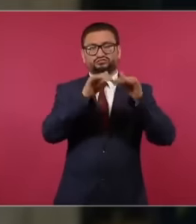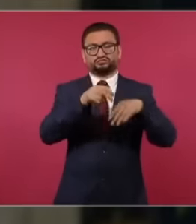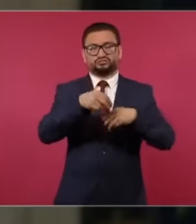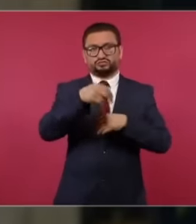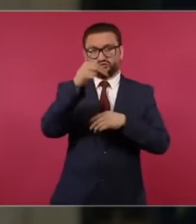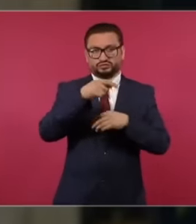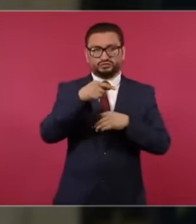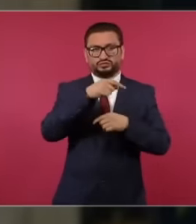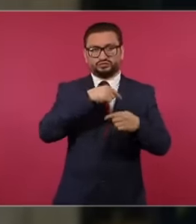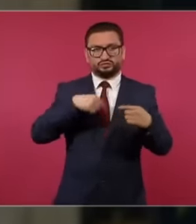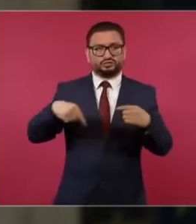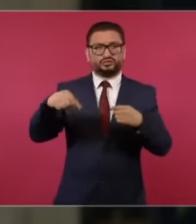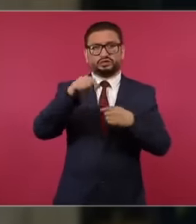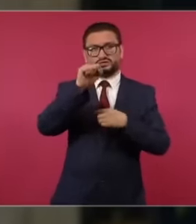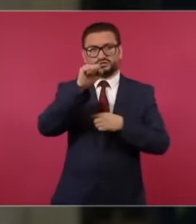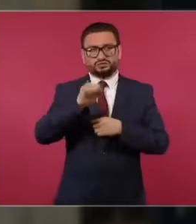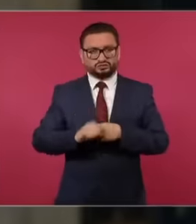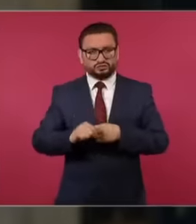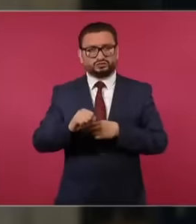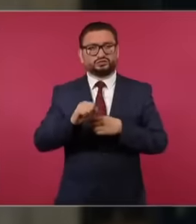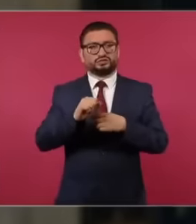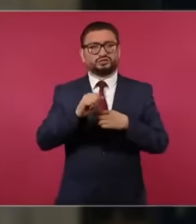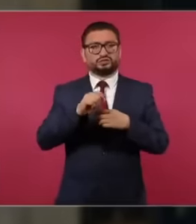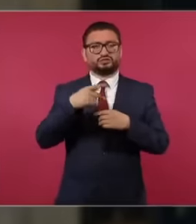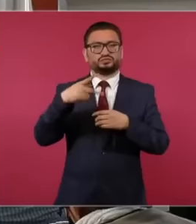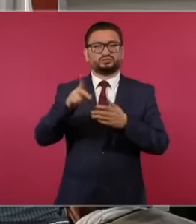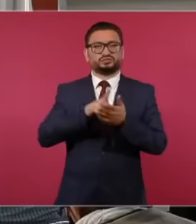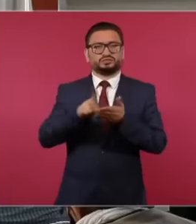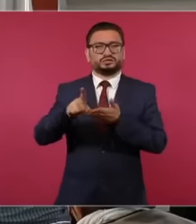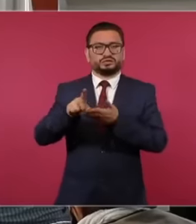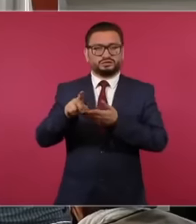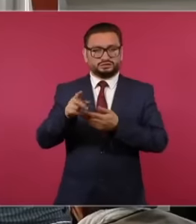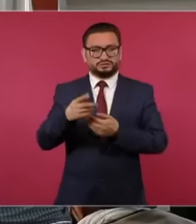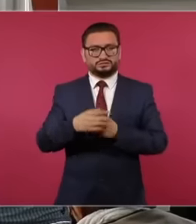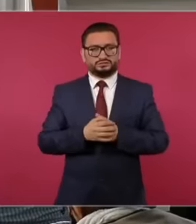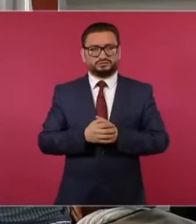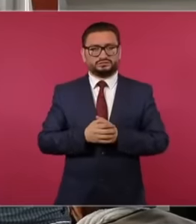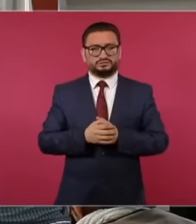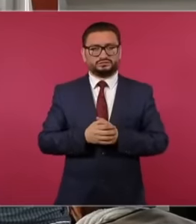constantly towards the south is defending their human rights, we are taking care of them and that is